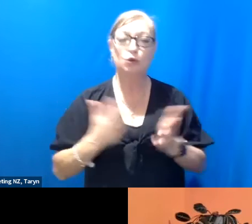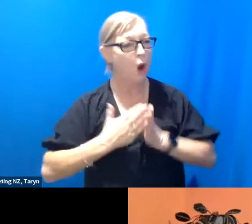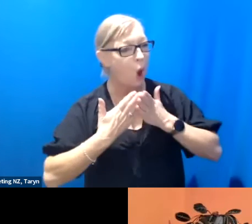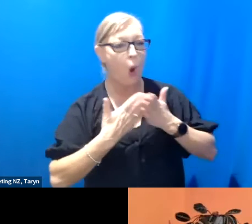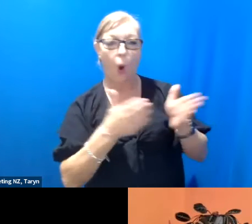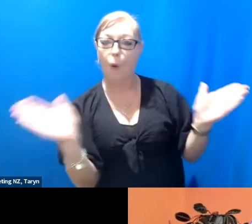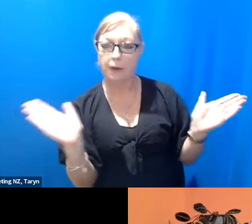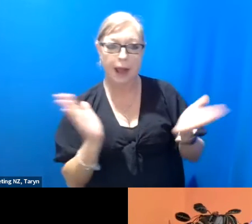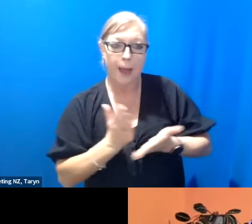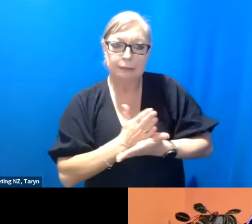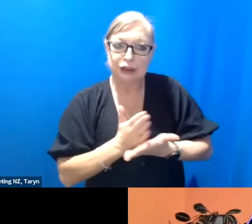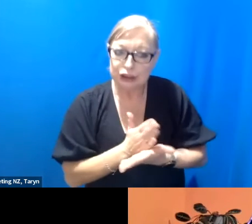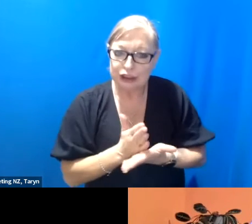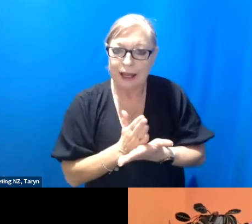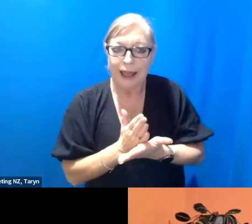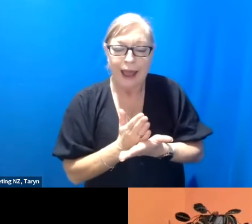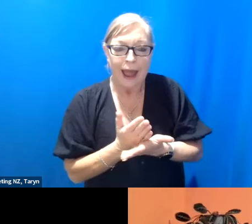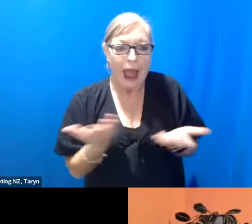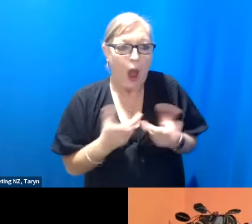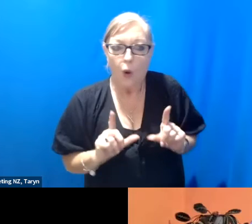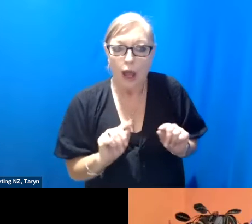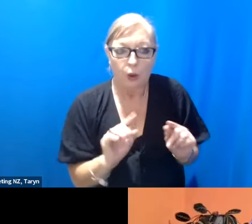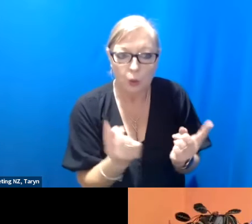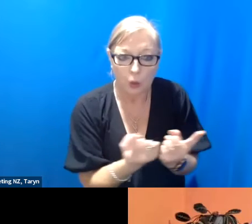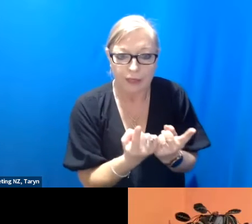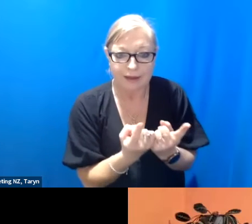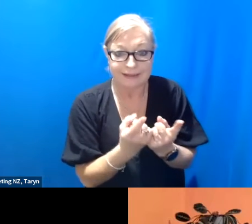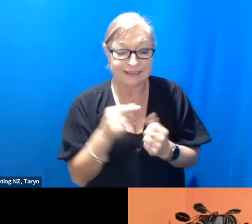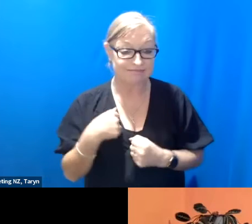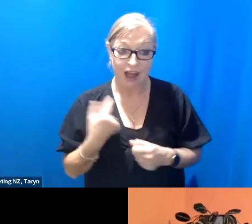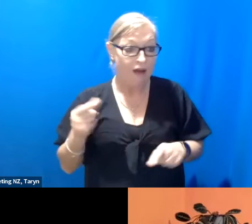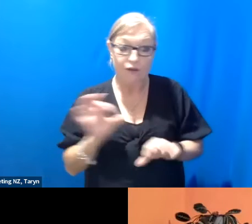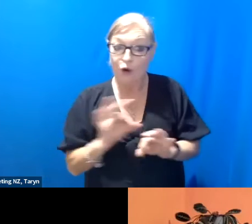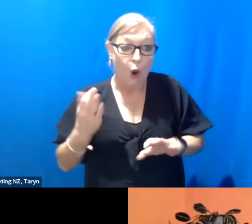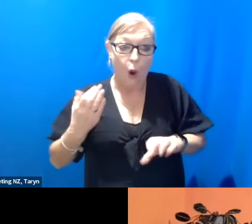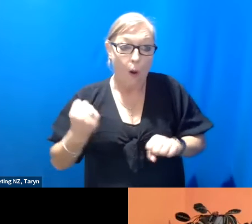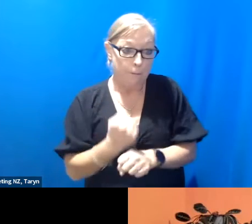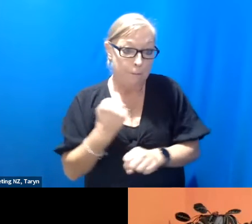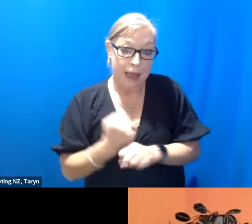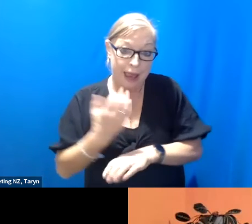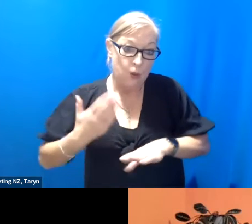having not also done anything, like I've not made work since 2019. So yeah,